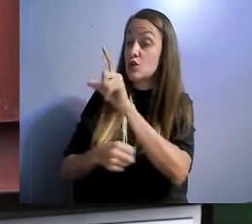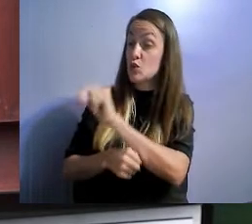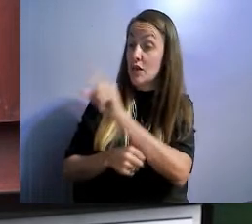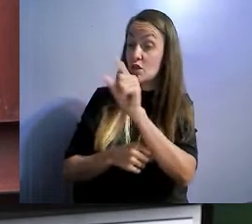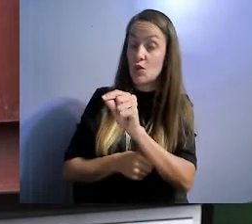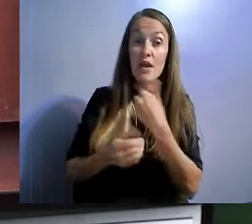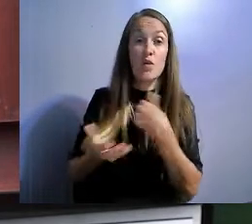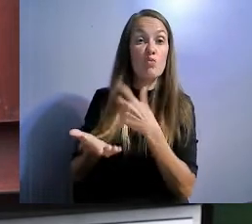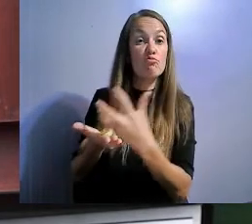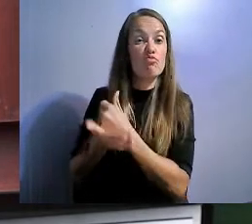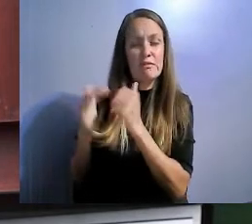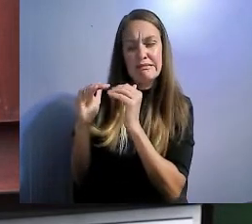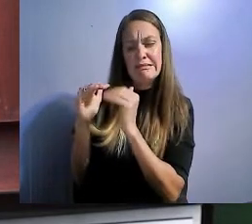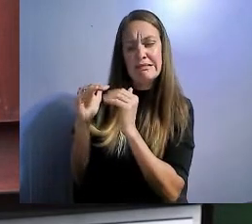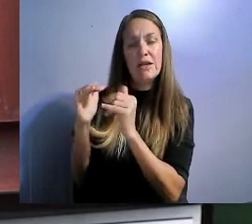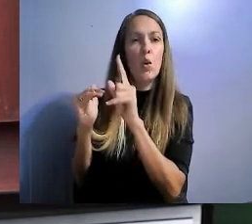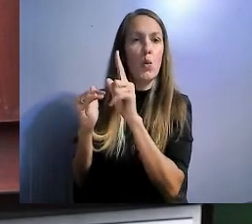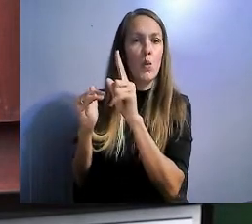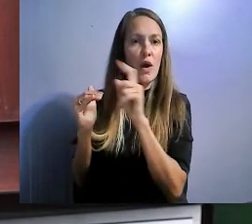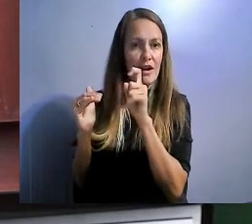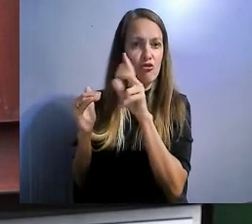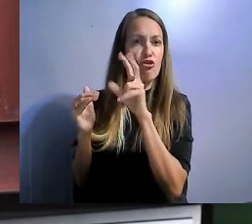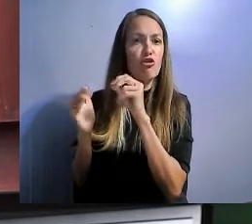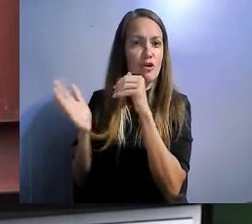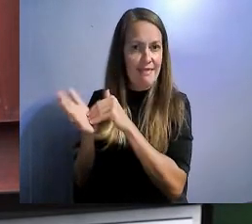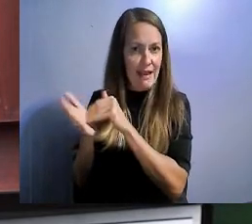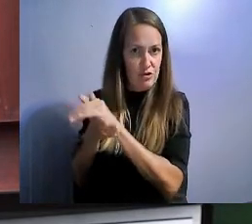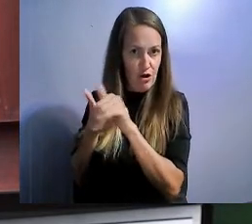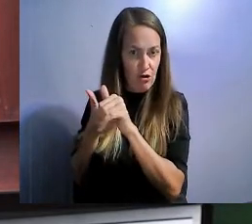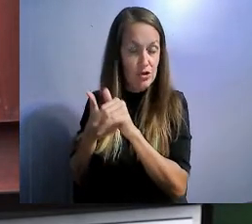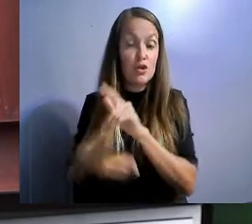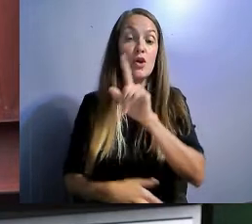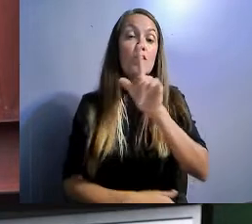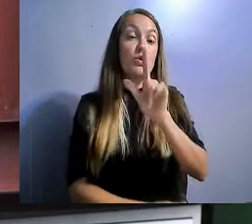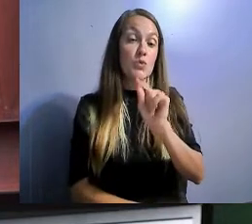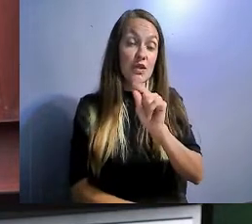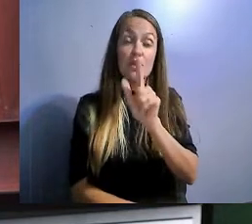In 2021, we generated $160,000 of earned income.